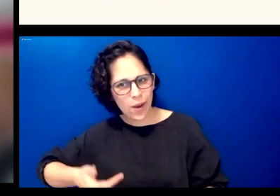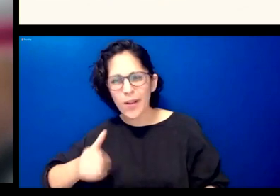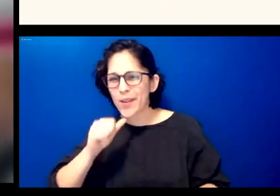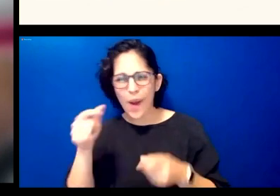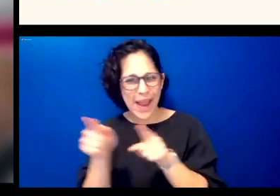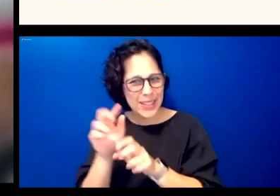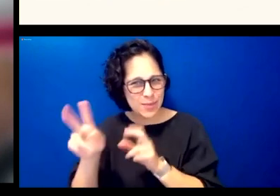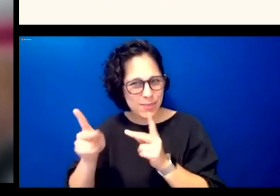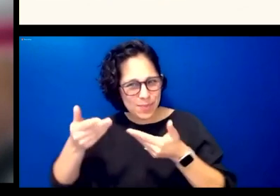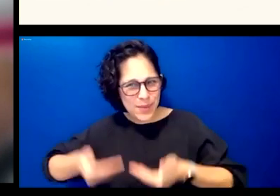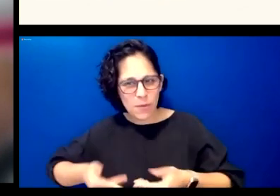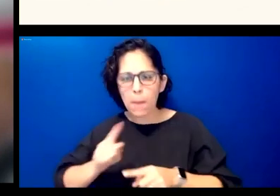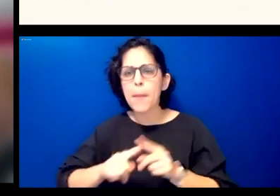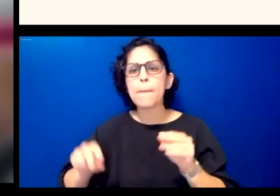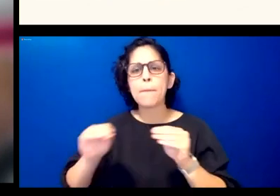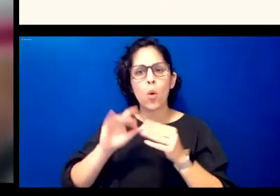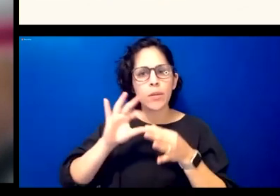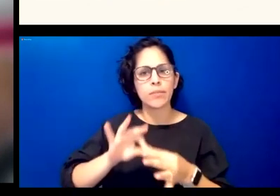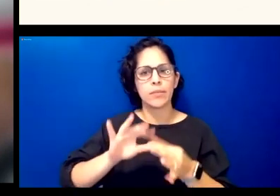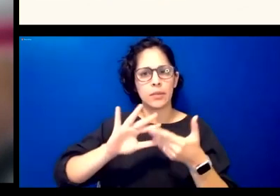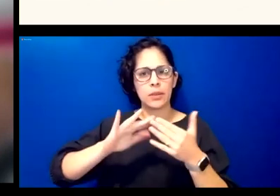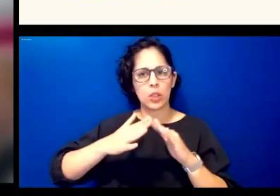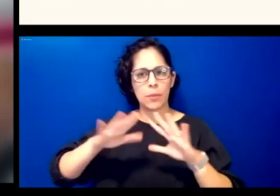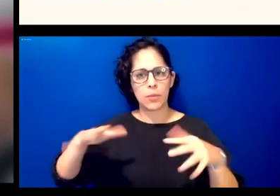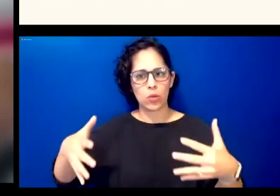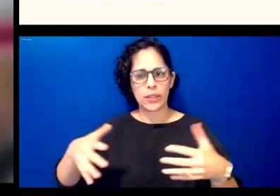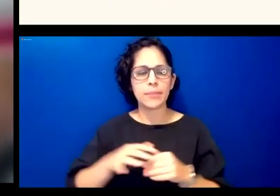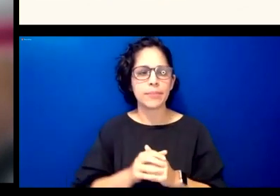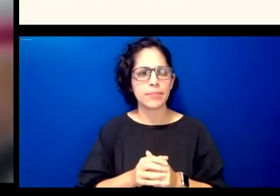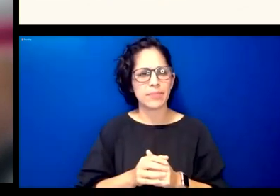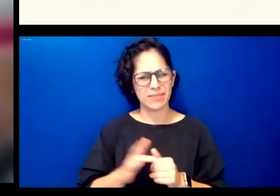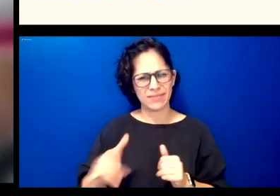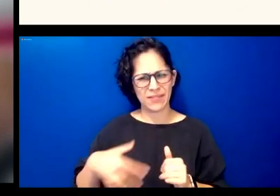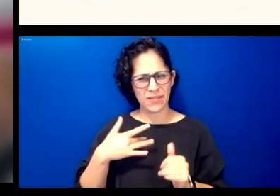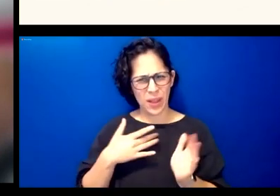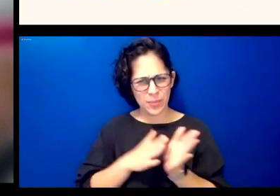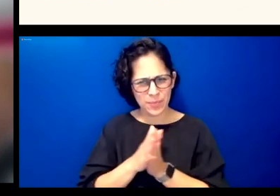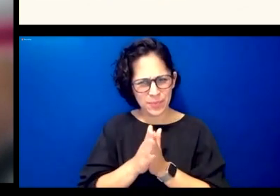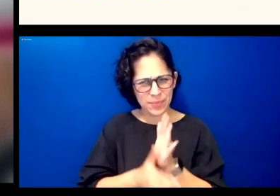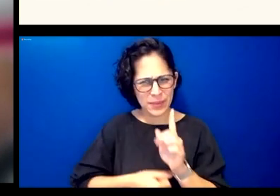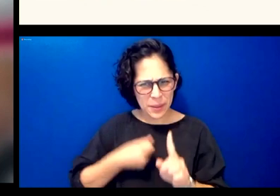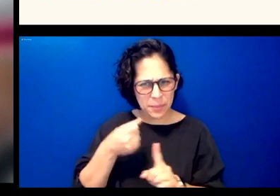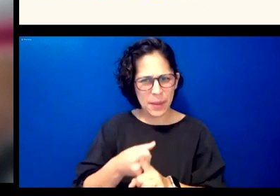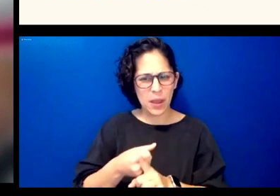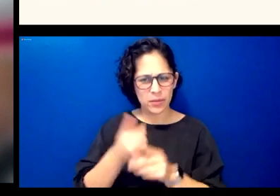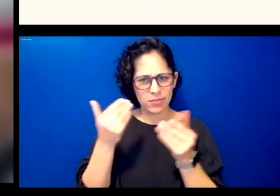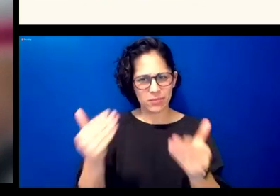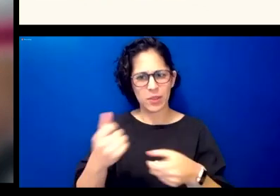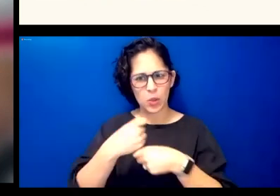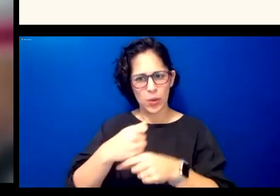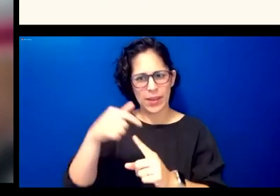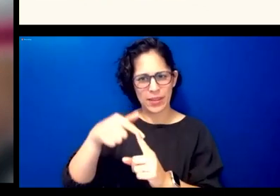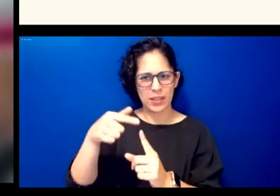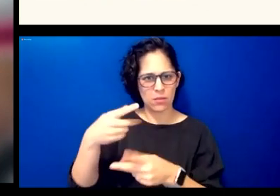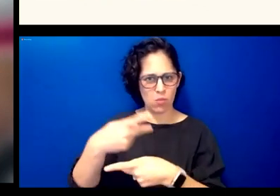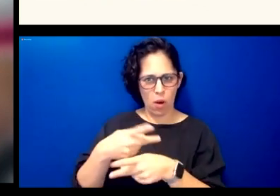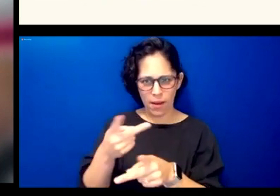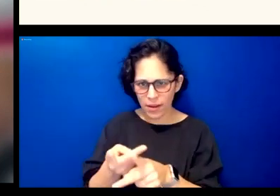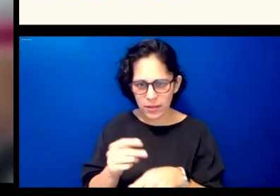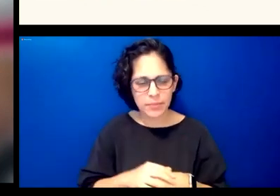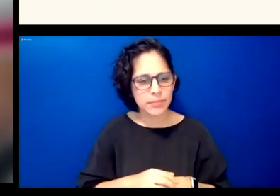who we are as a community why we felt compelled to create um this product how we went about